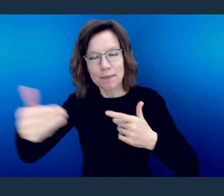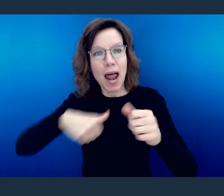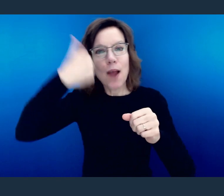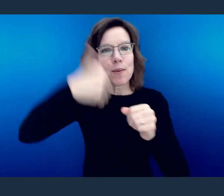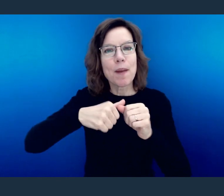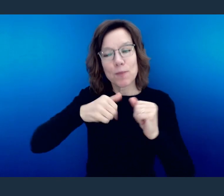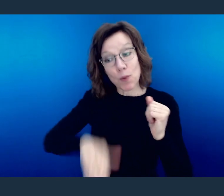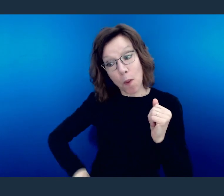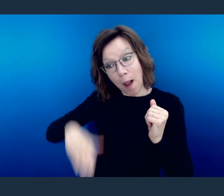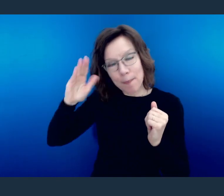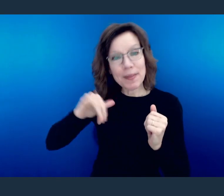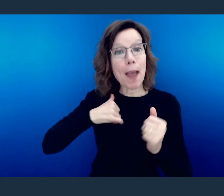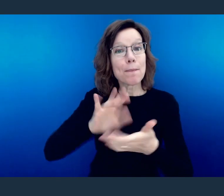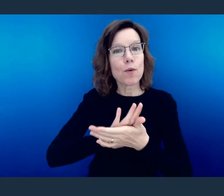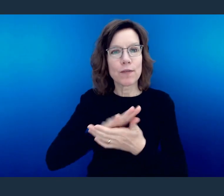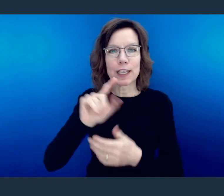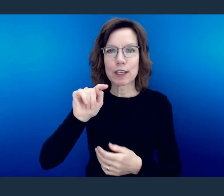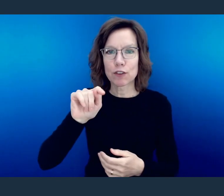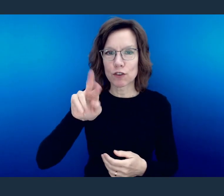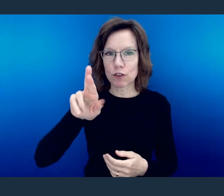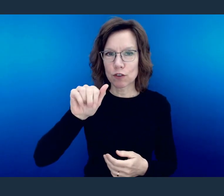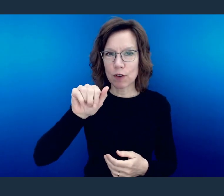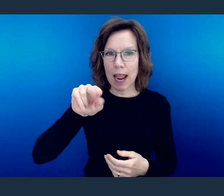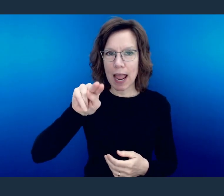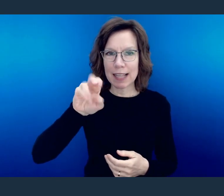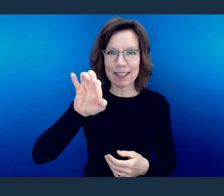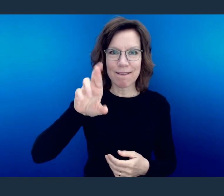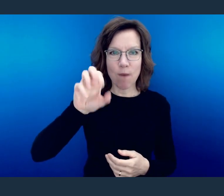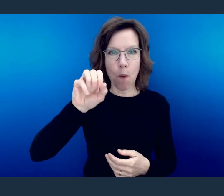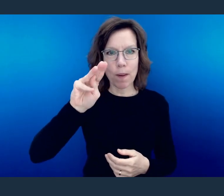But I remember even as a kid Transformers were out, and I remember as a teen Transformers